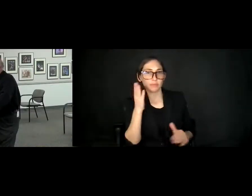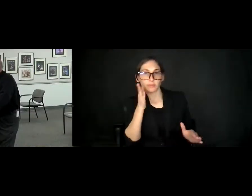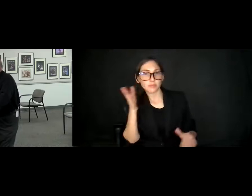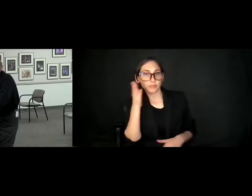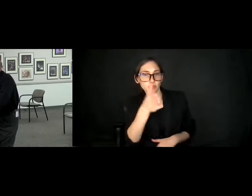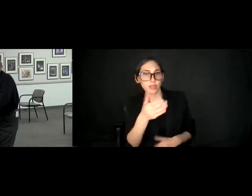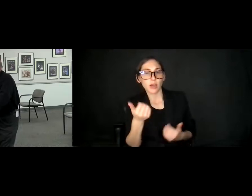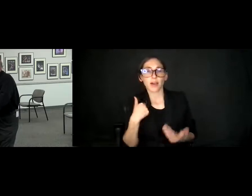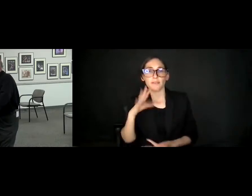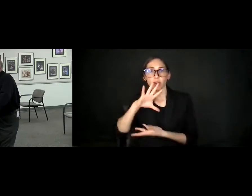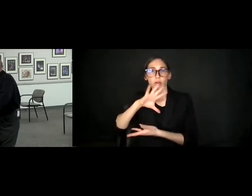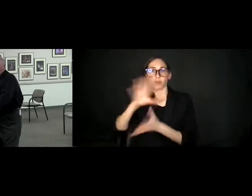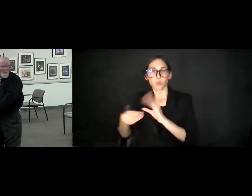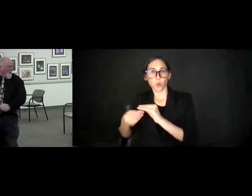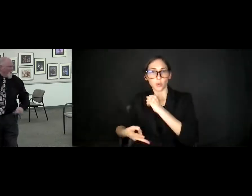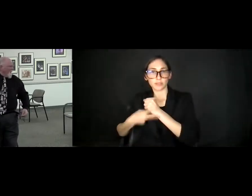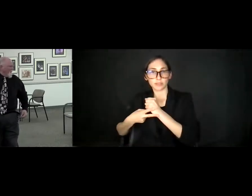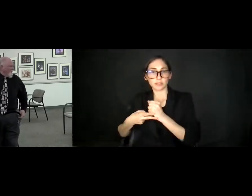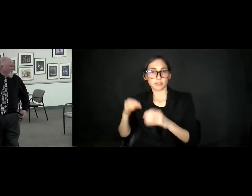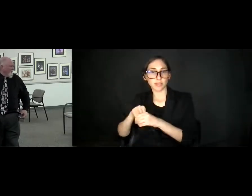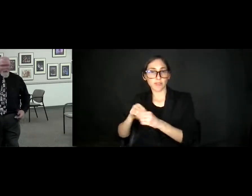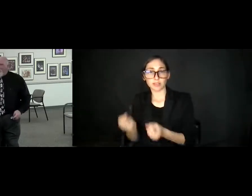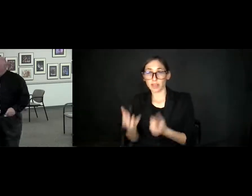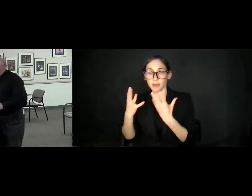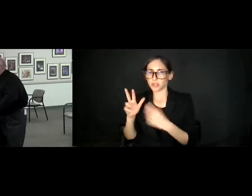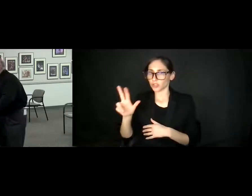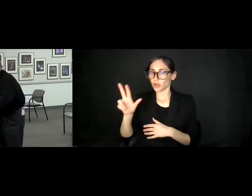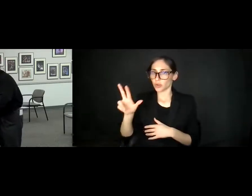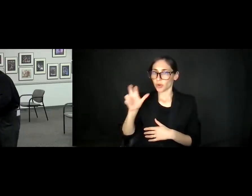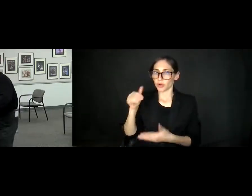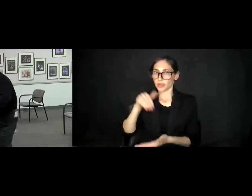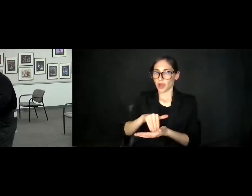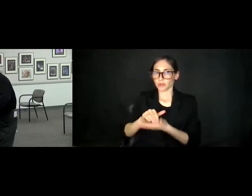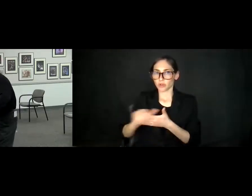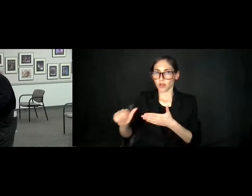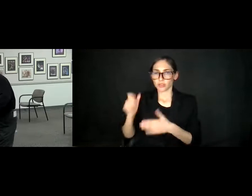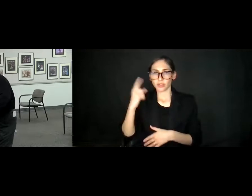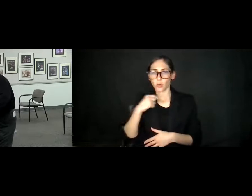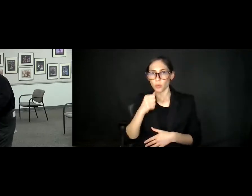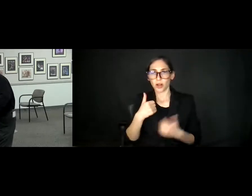of about 300,000 right? About 300,000. We don't have a million and a half dollars in savings.